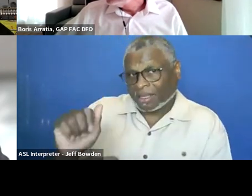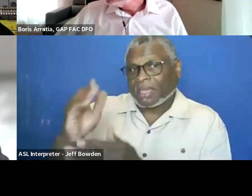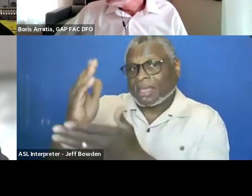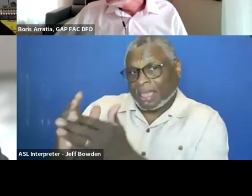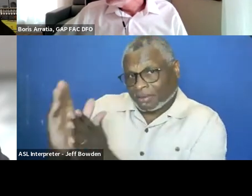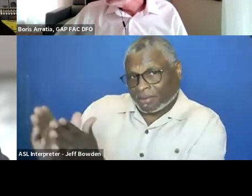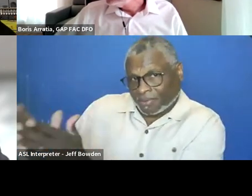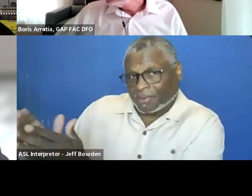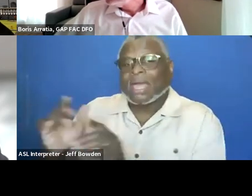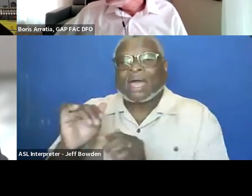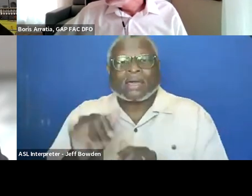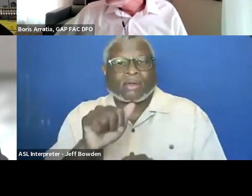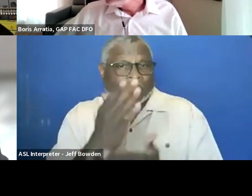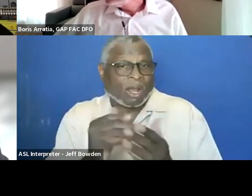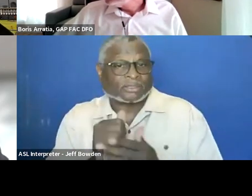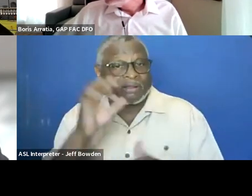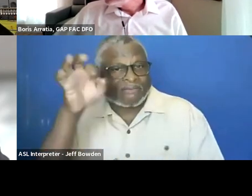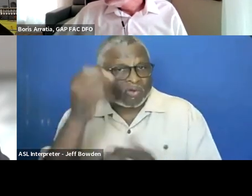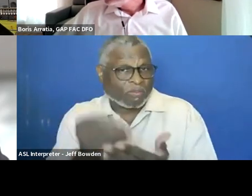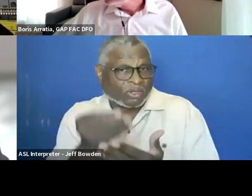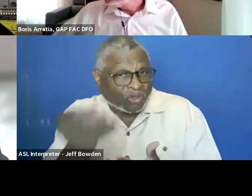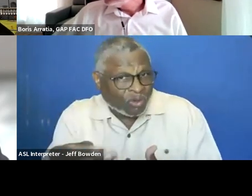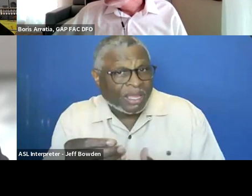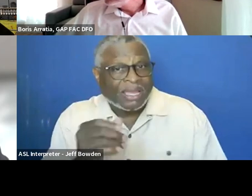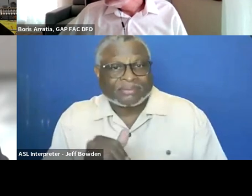of the Federal procurement data that is not scrubbed as much.